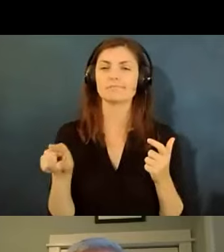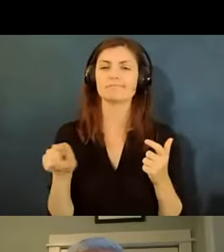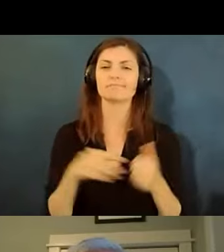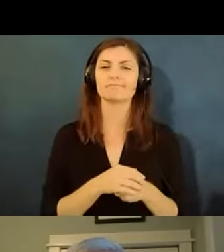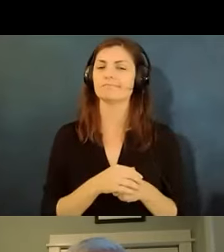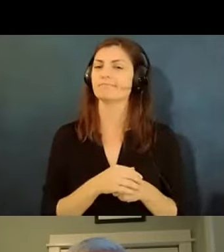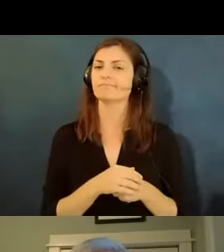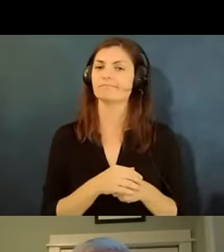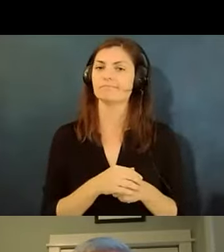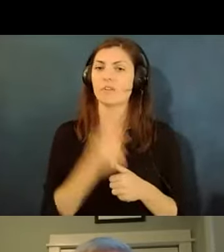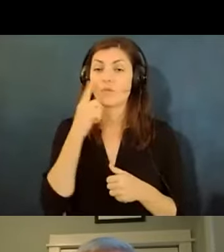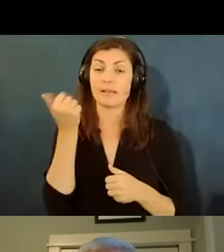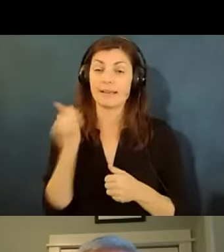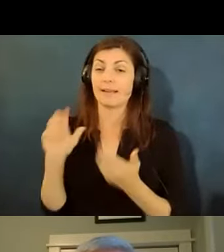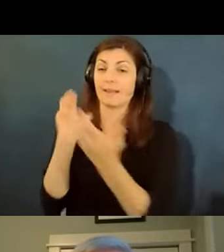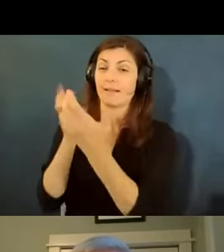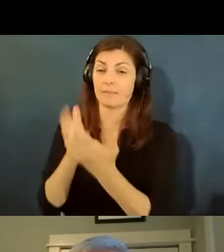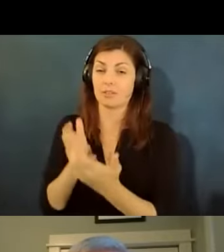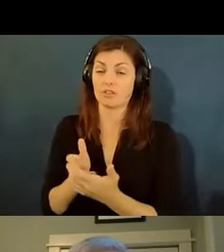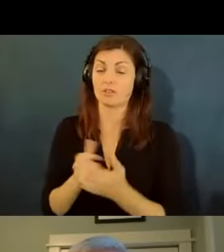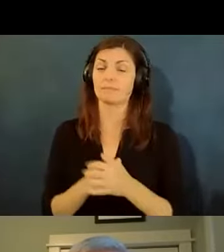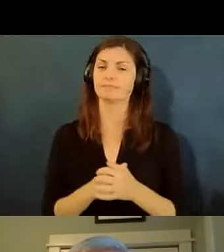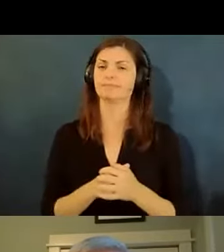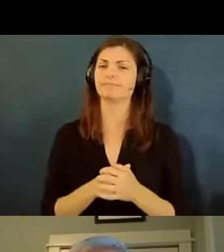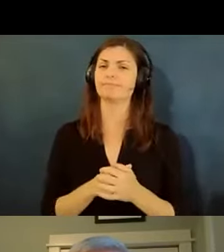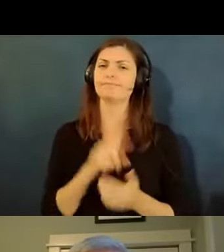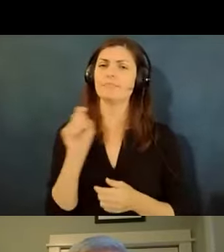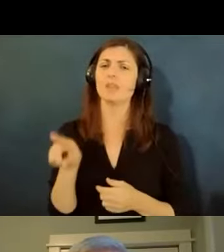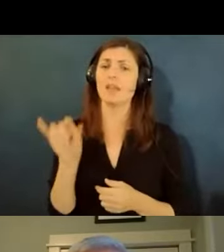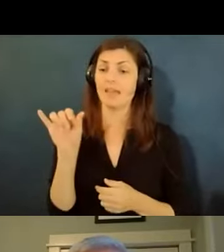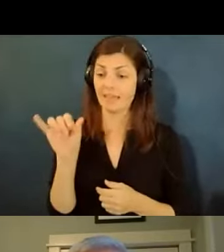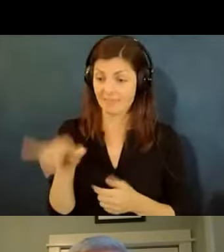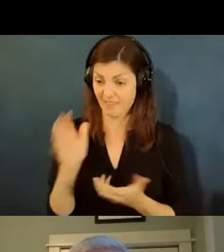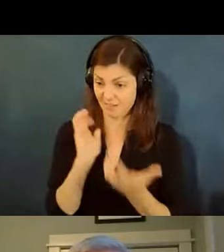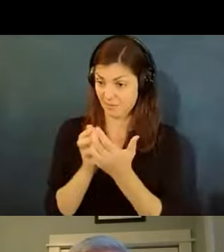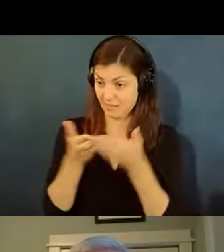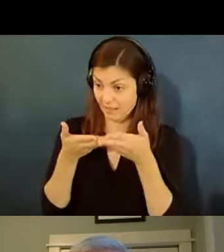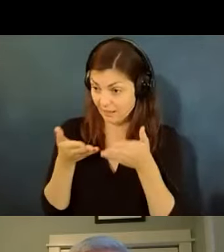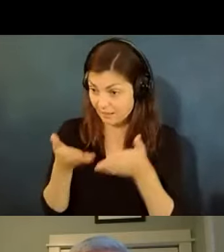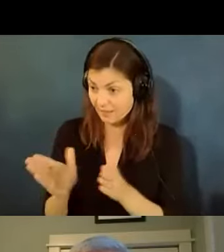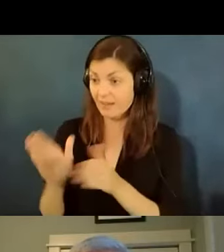accommodation is will it allow the employee to do the essential functions of the job